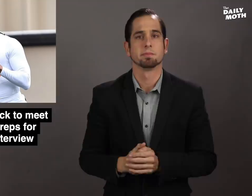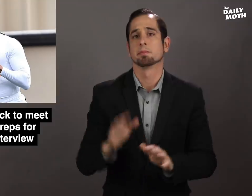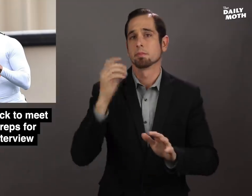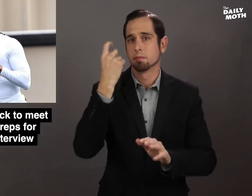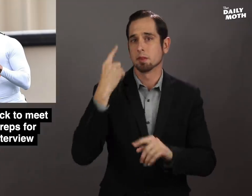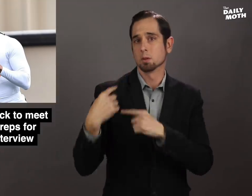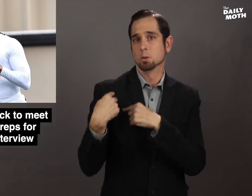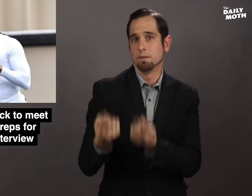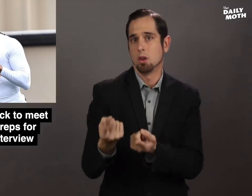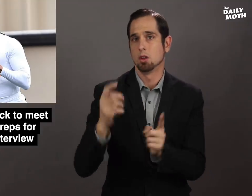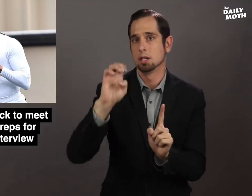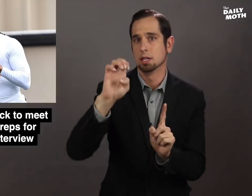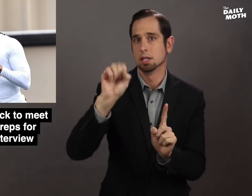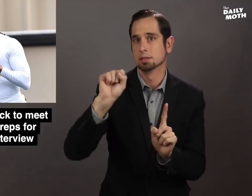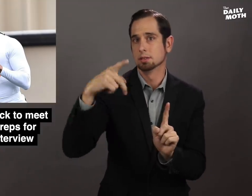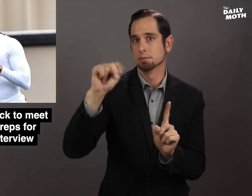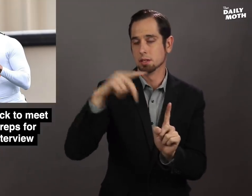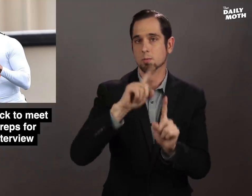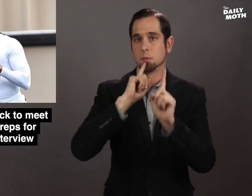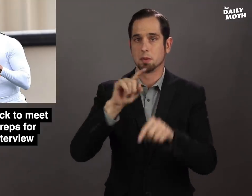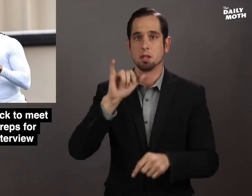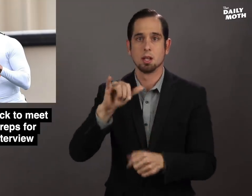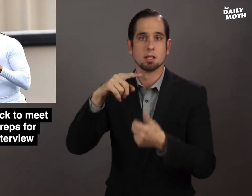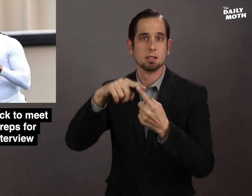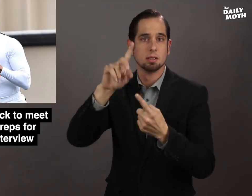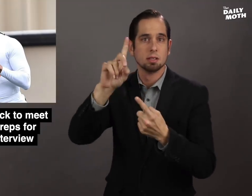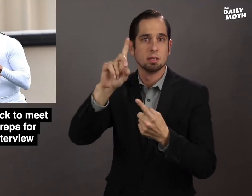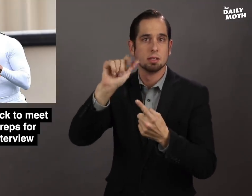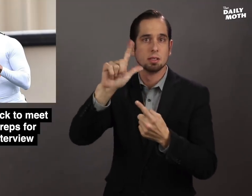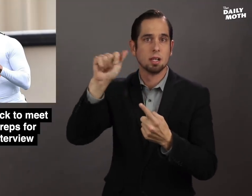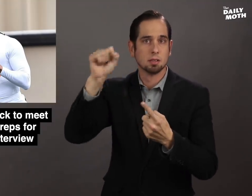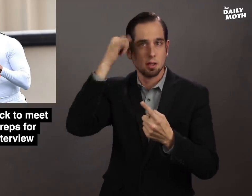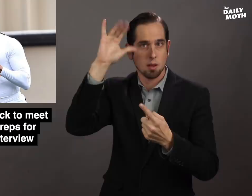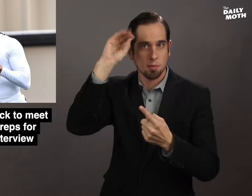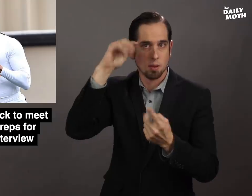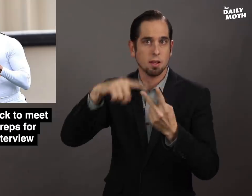So far, ESPN is reporting that the Dallas Cowboys,